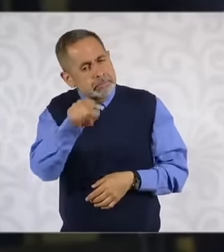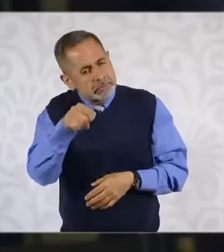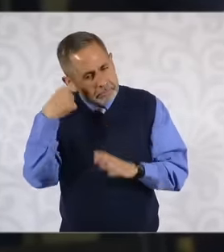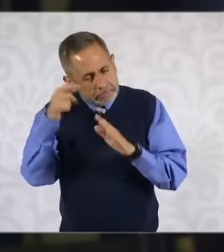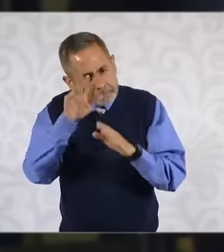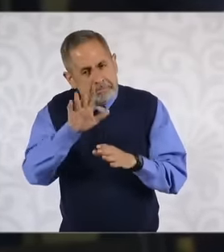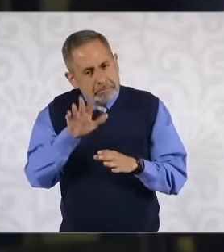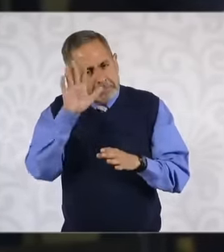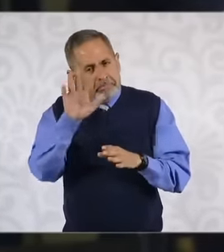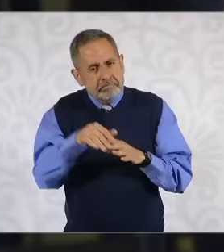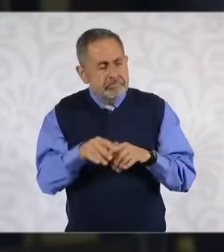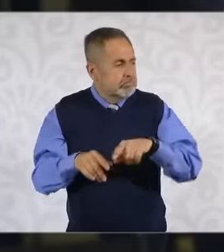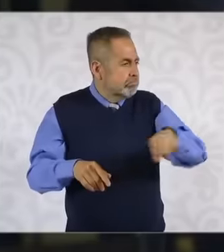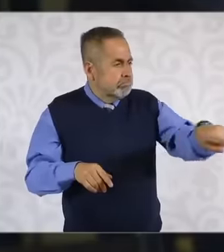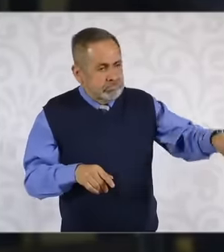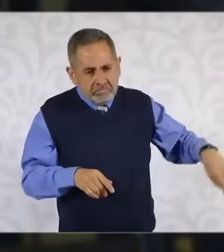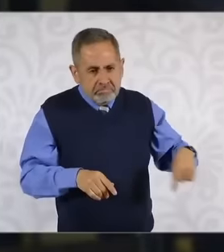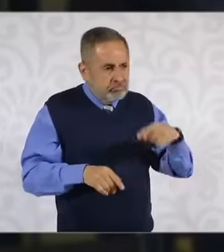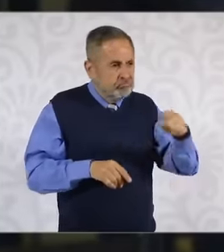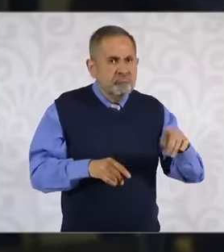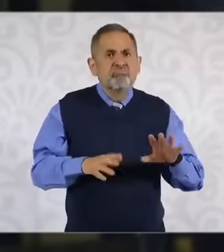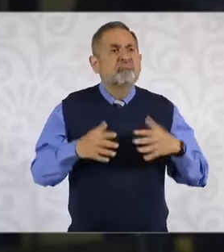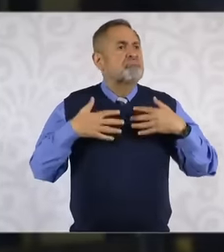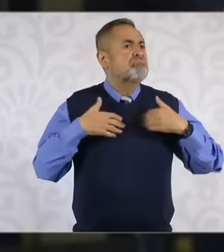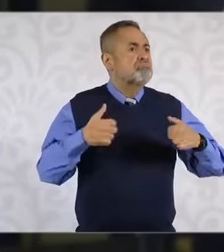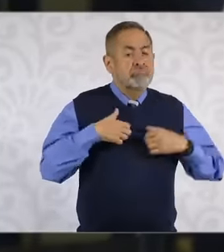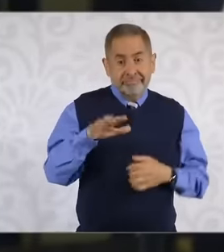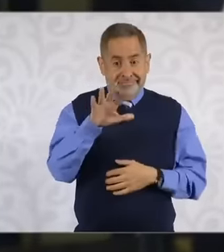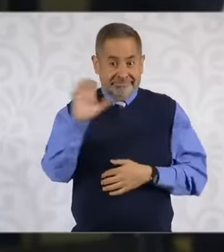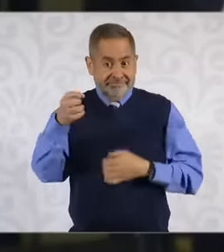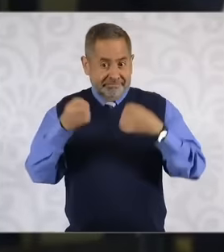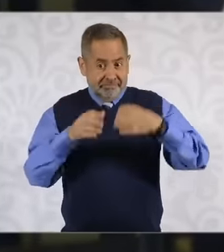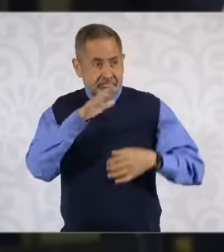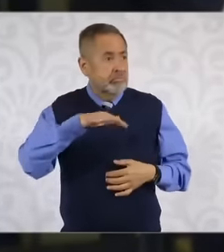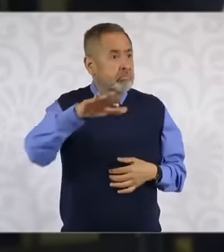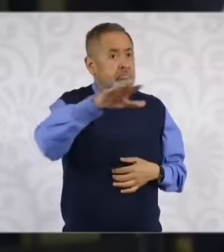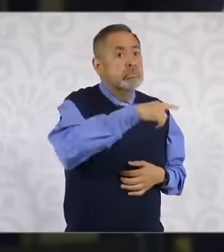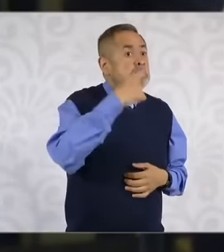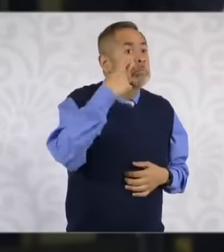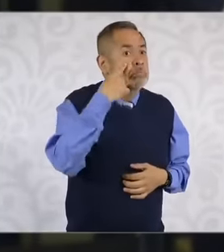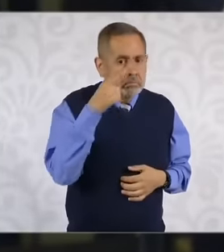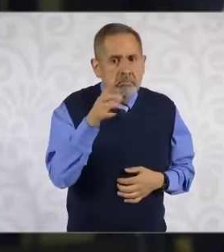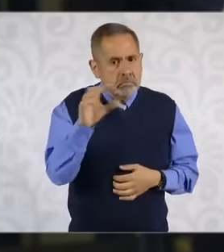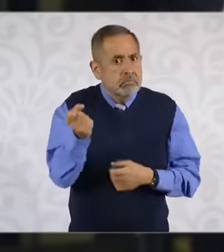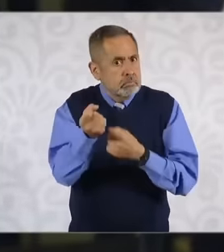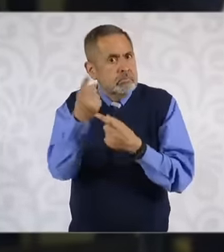the other judges to understand that there are more than 500 judges who are in favor of the Reform of the judiciary